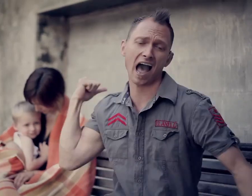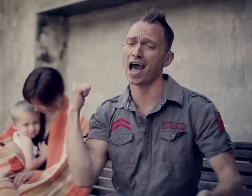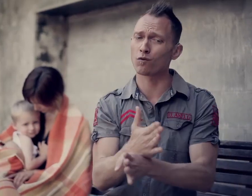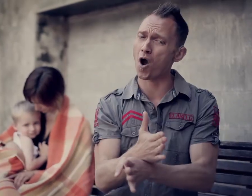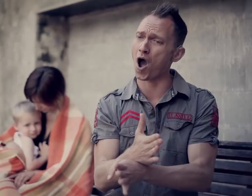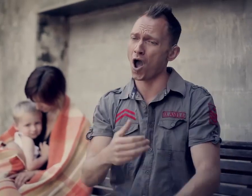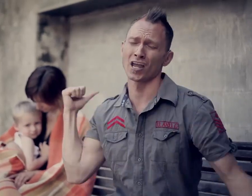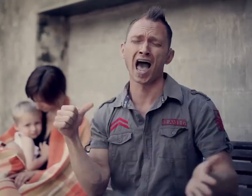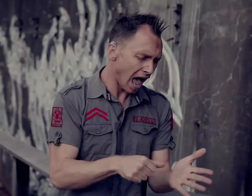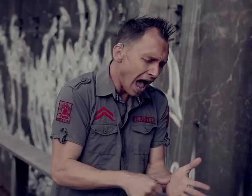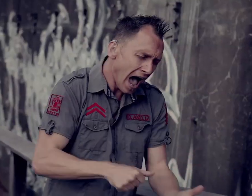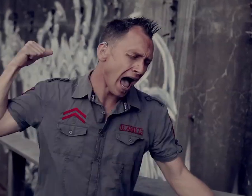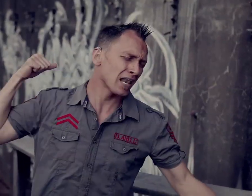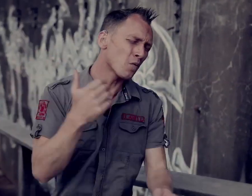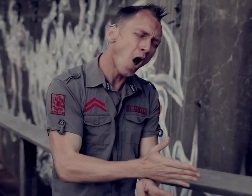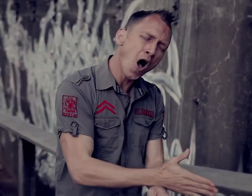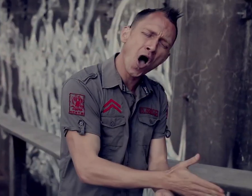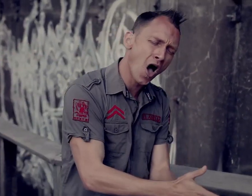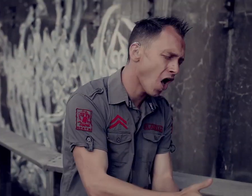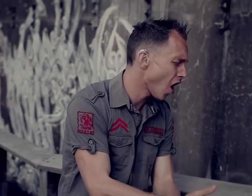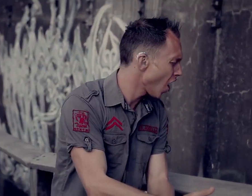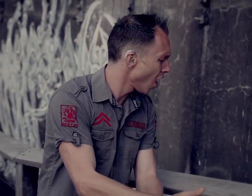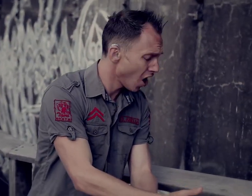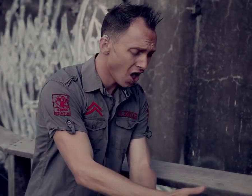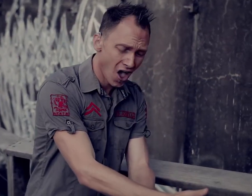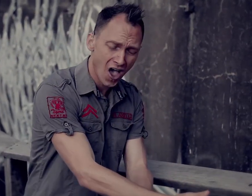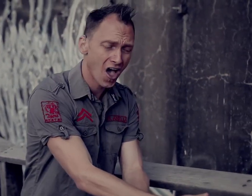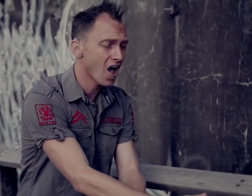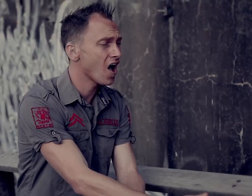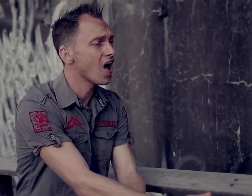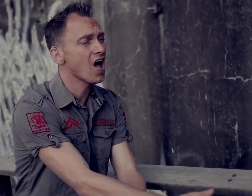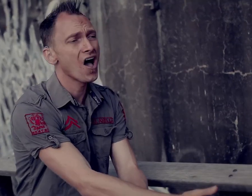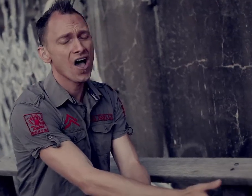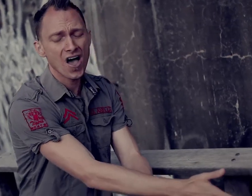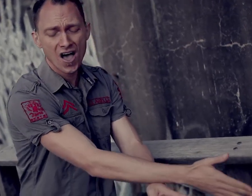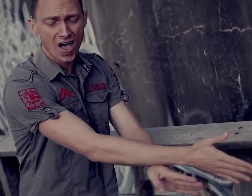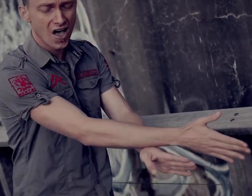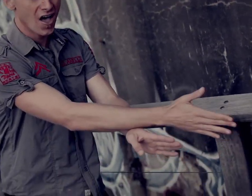Hard work, hard work